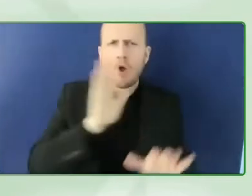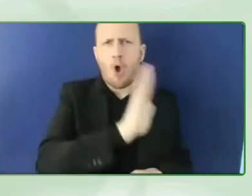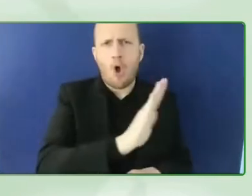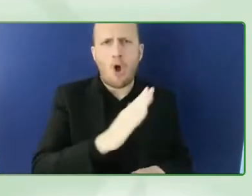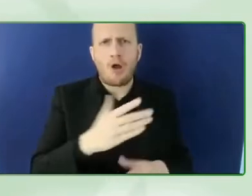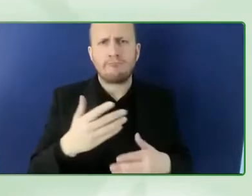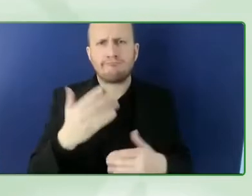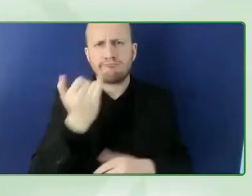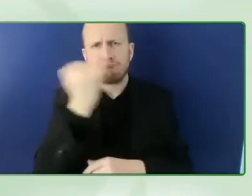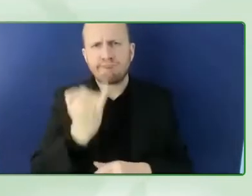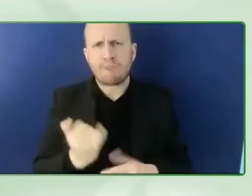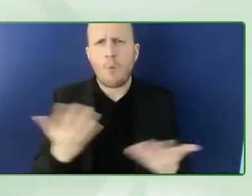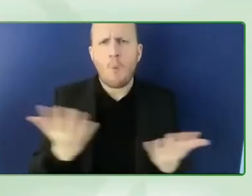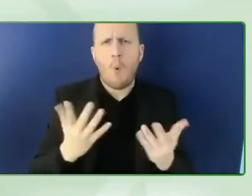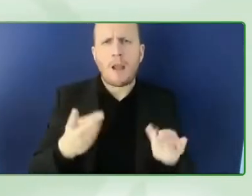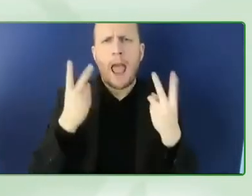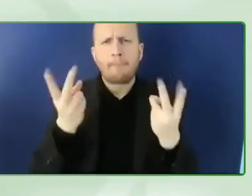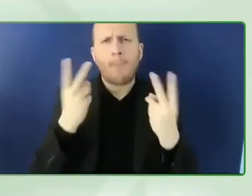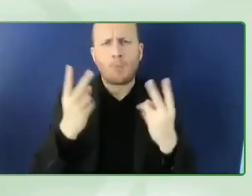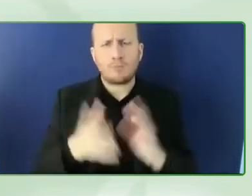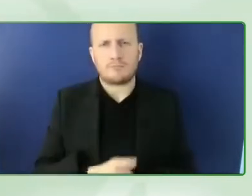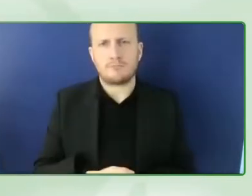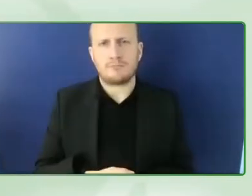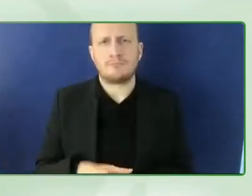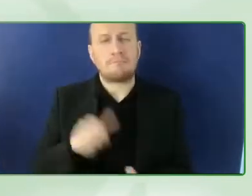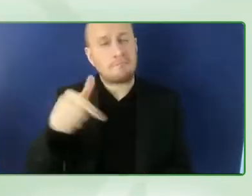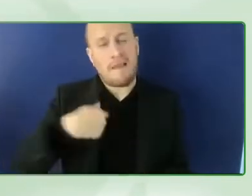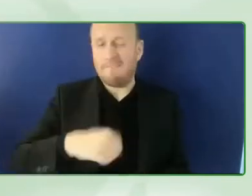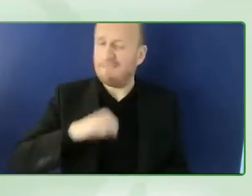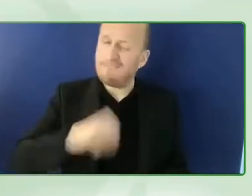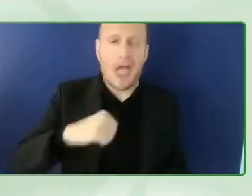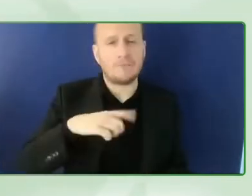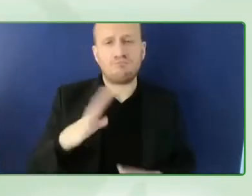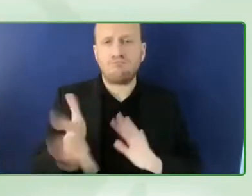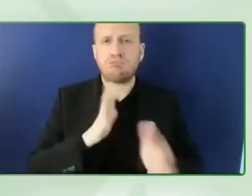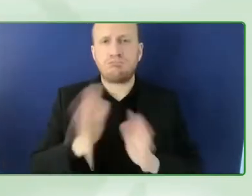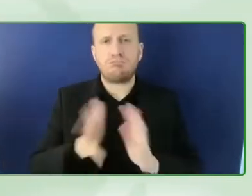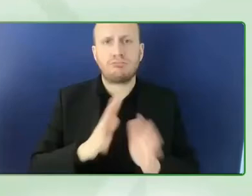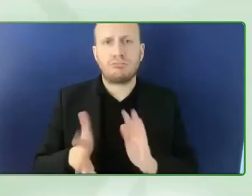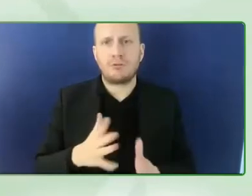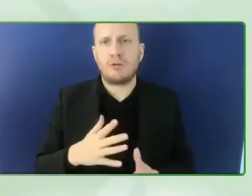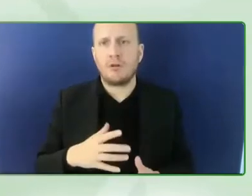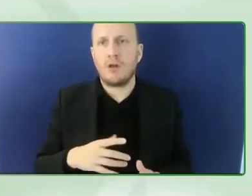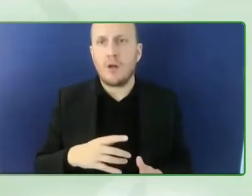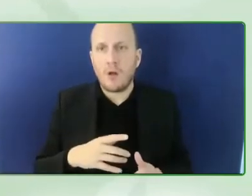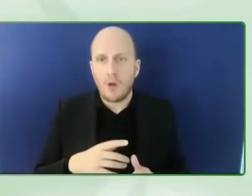yeah a very quick summary and it will be more colorful later um i heard about bugs